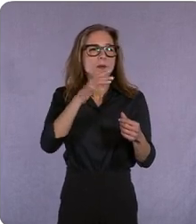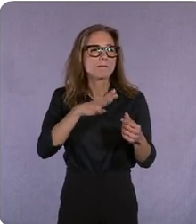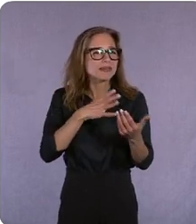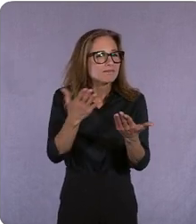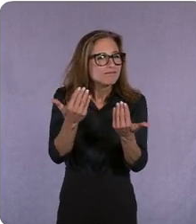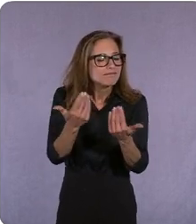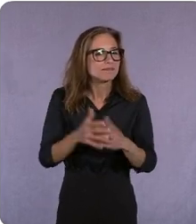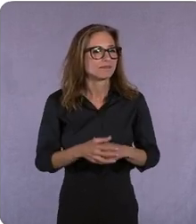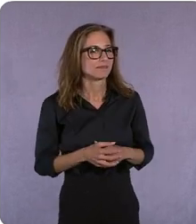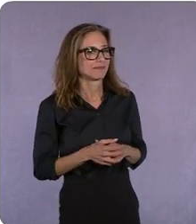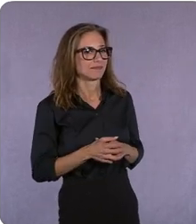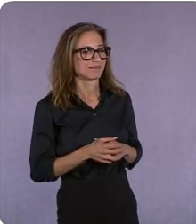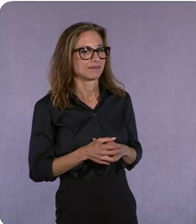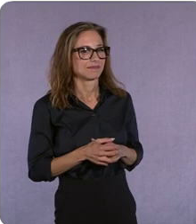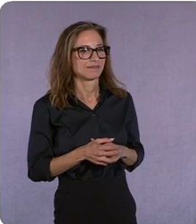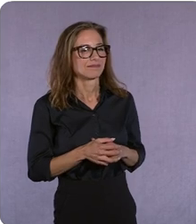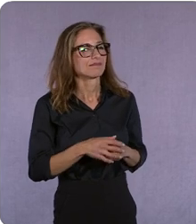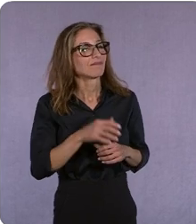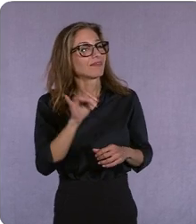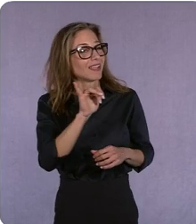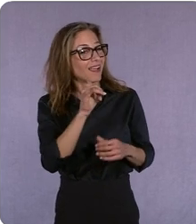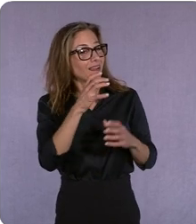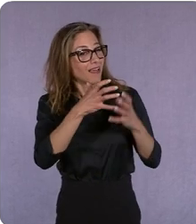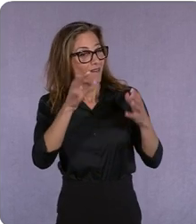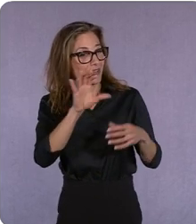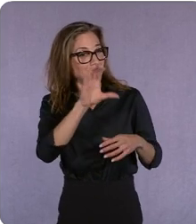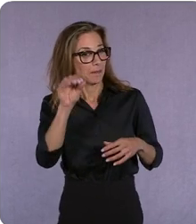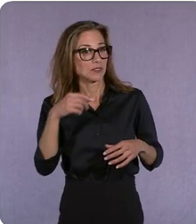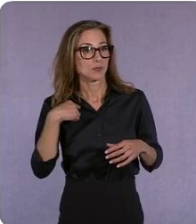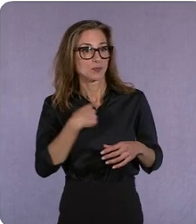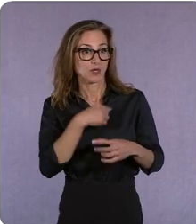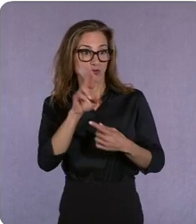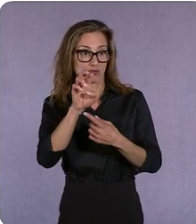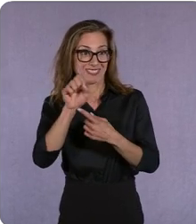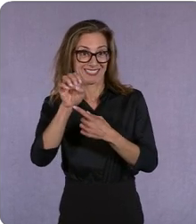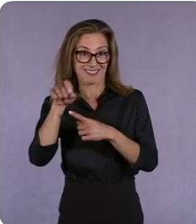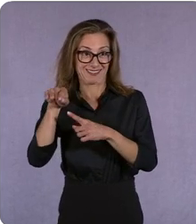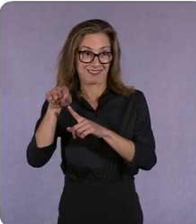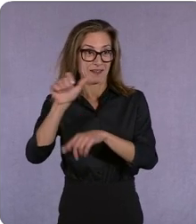when Reese founded the company and we came together to talk about the company we wanted to